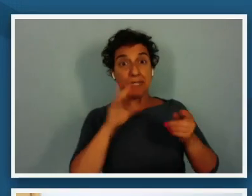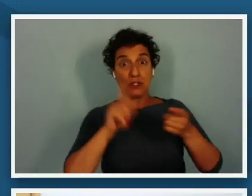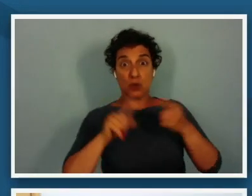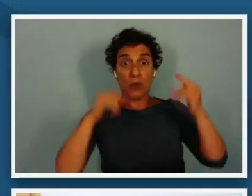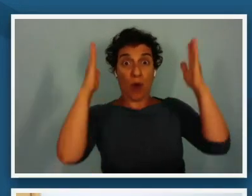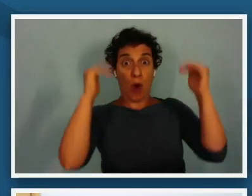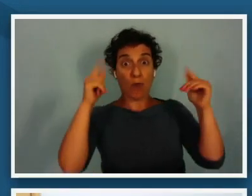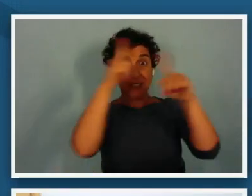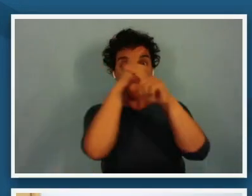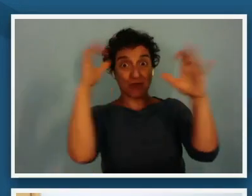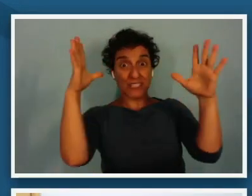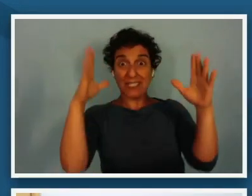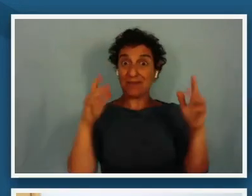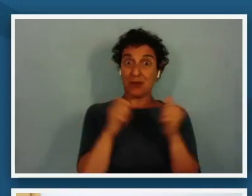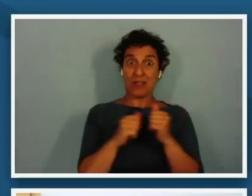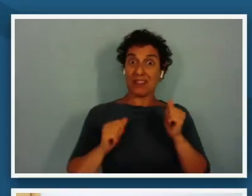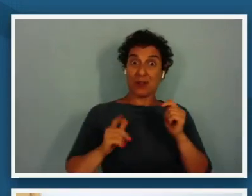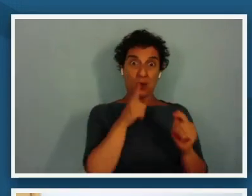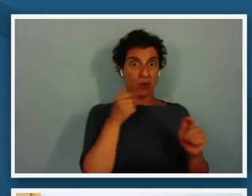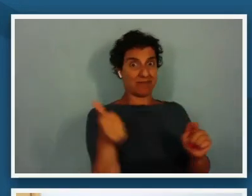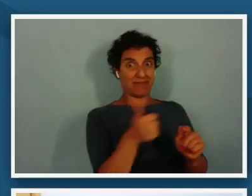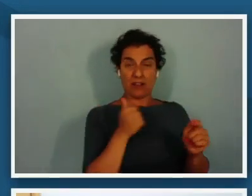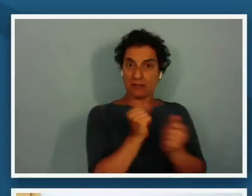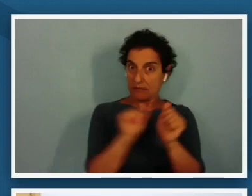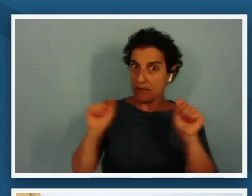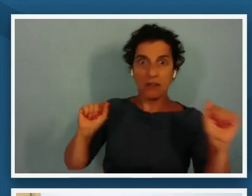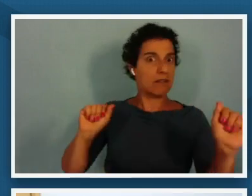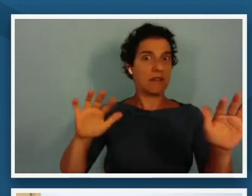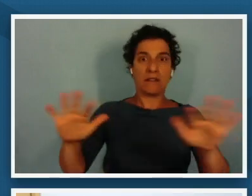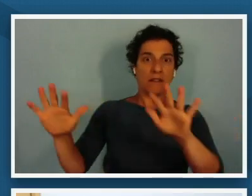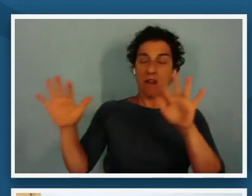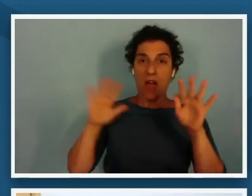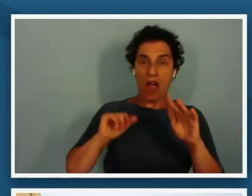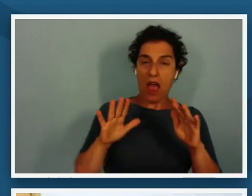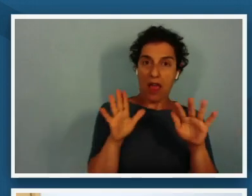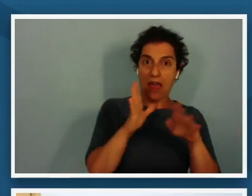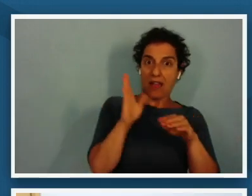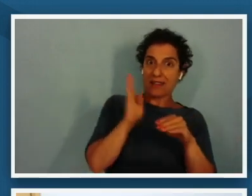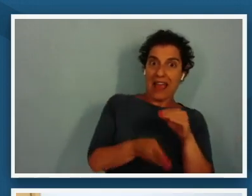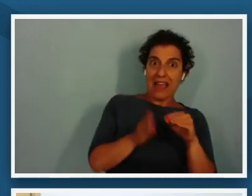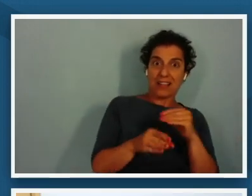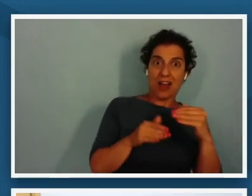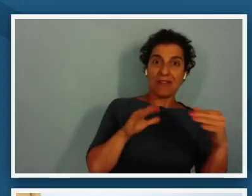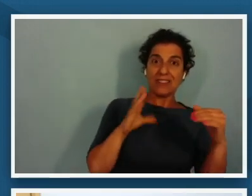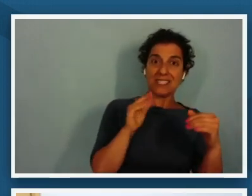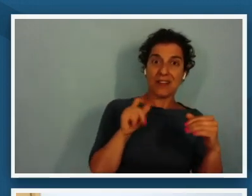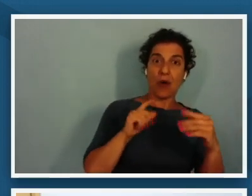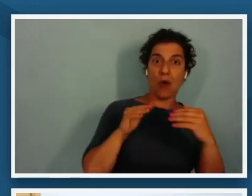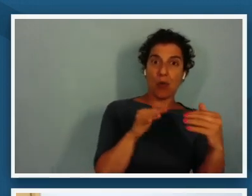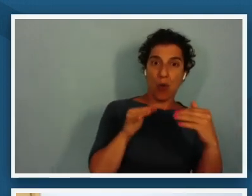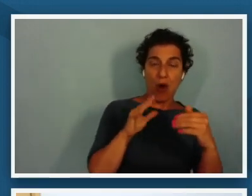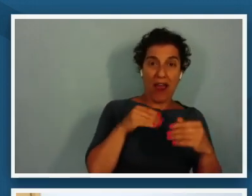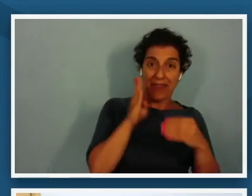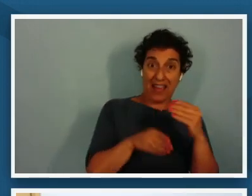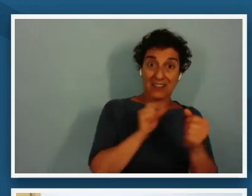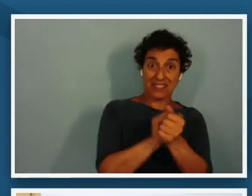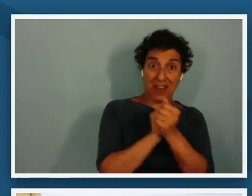creation of reconstruction and the end of the civil war and the end of slavery on september 24